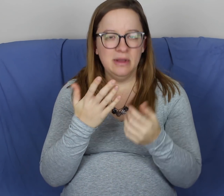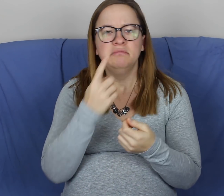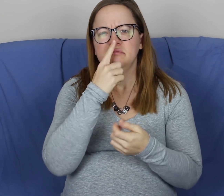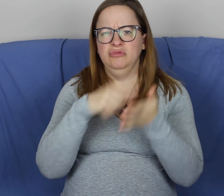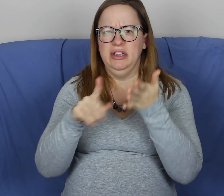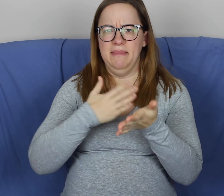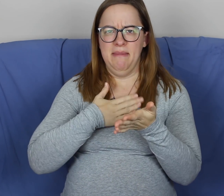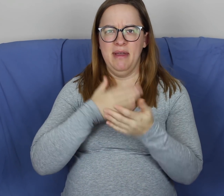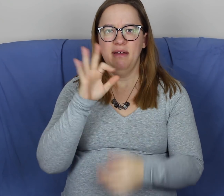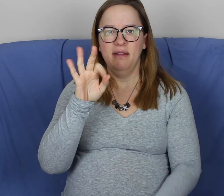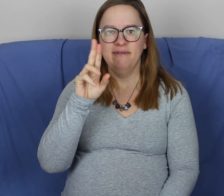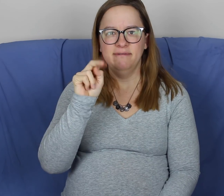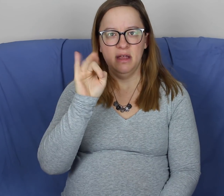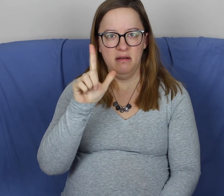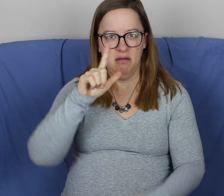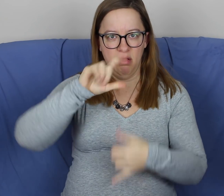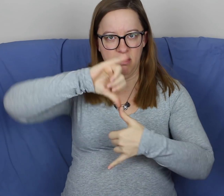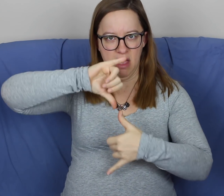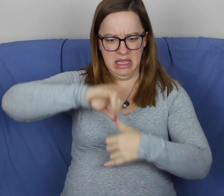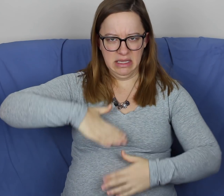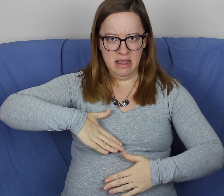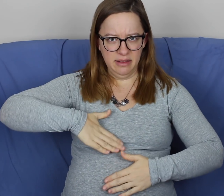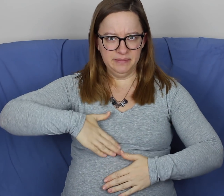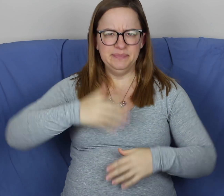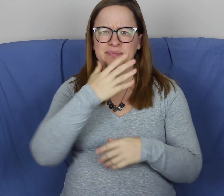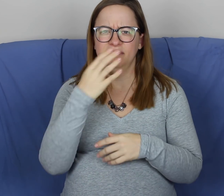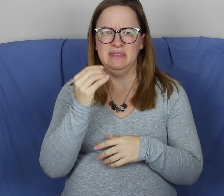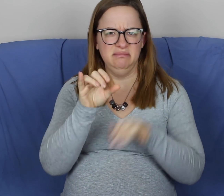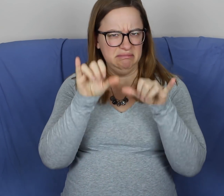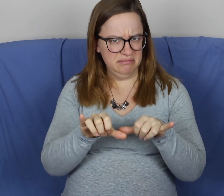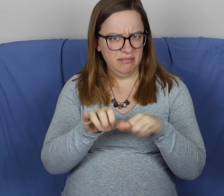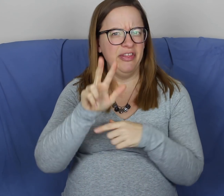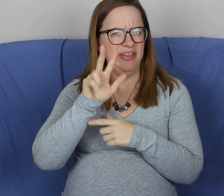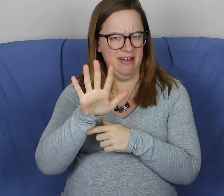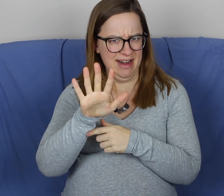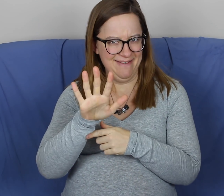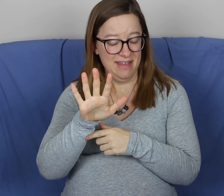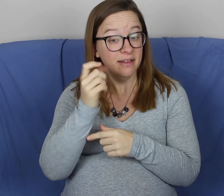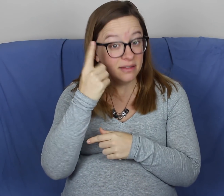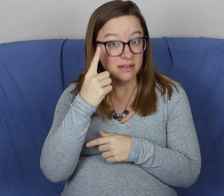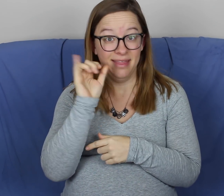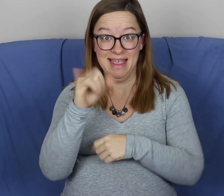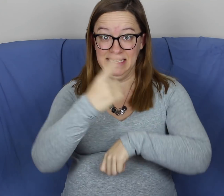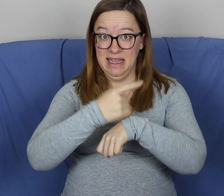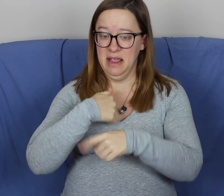One problem I did have though is the doctor was checking my fundal height and it was still 35.